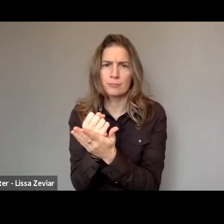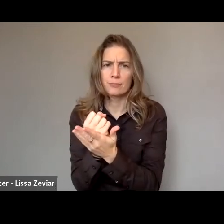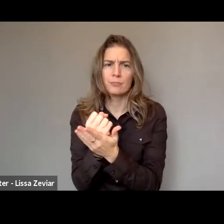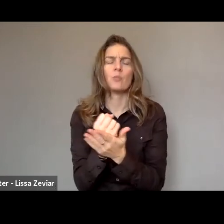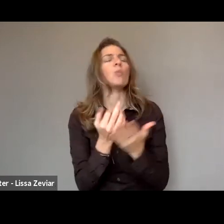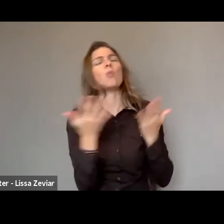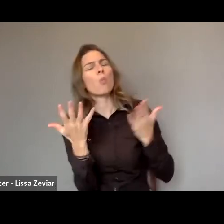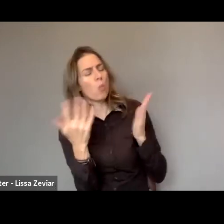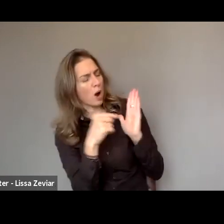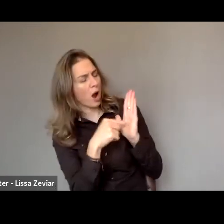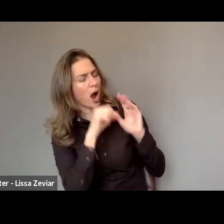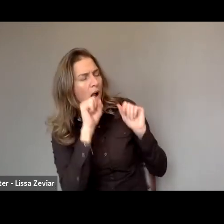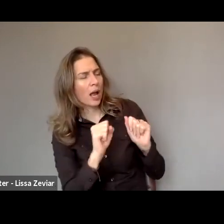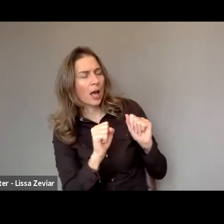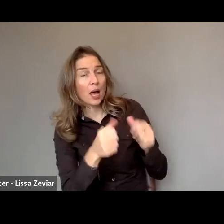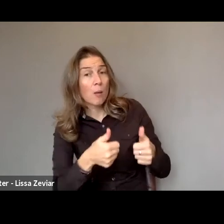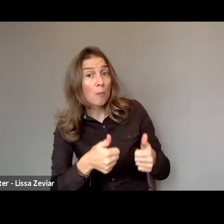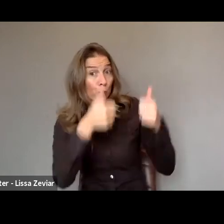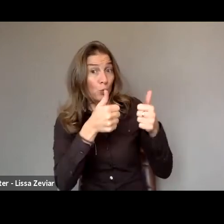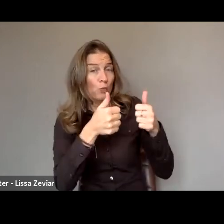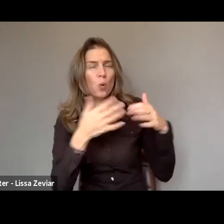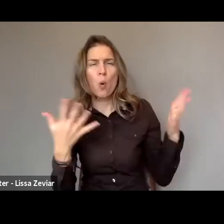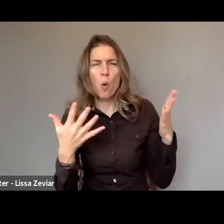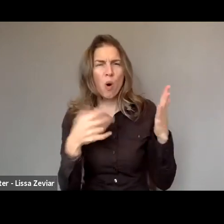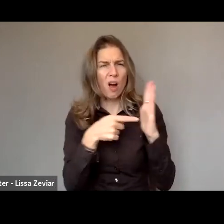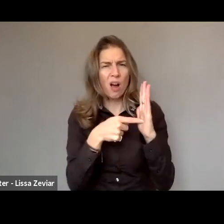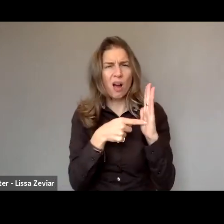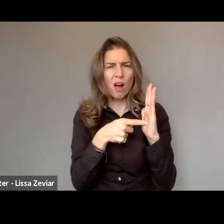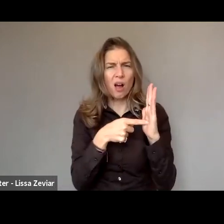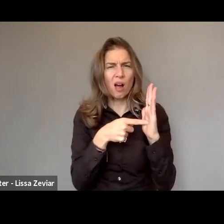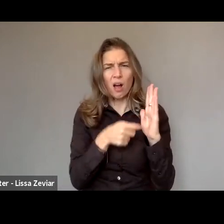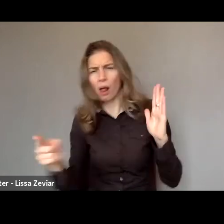or where the loop holes are for an European approach,